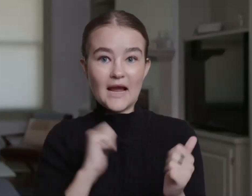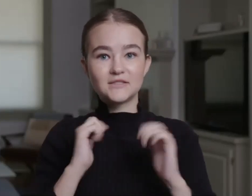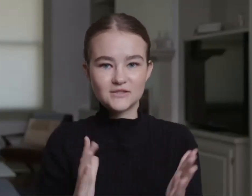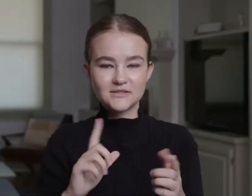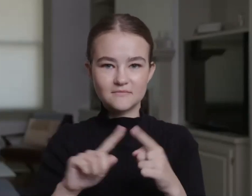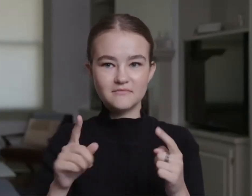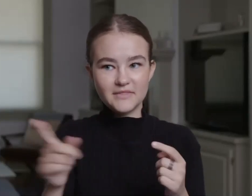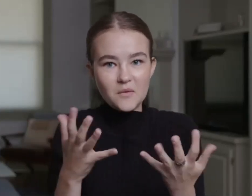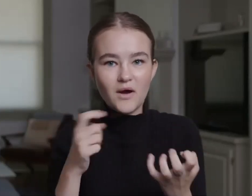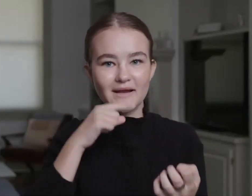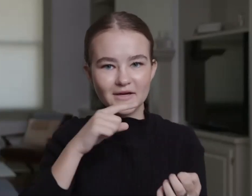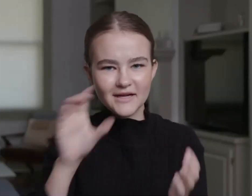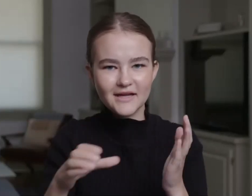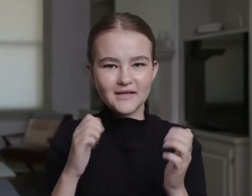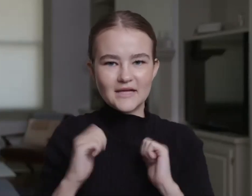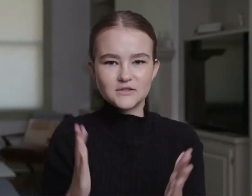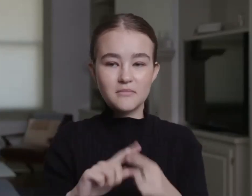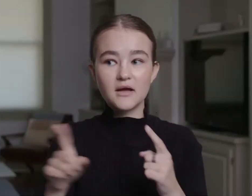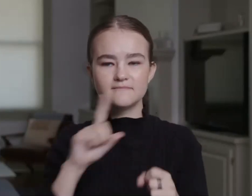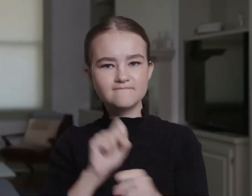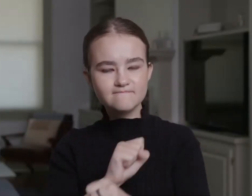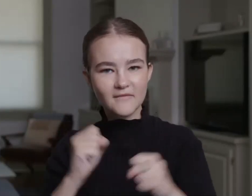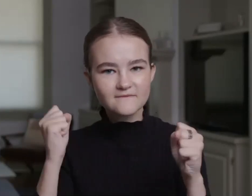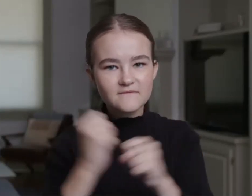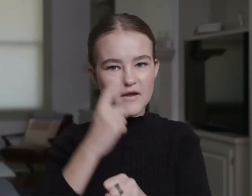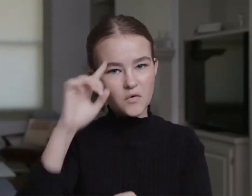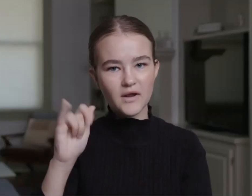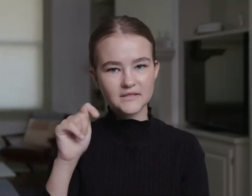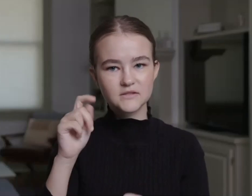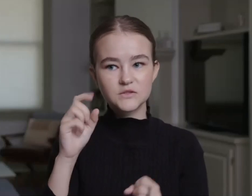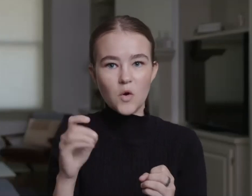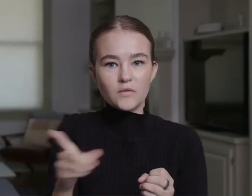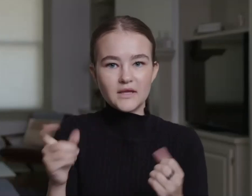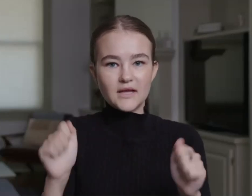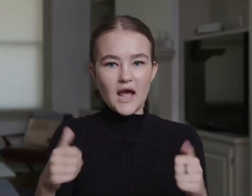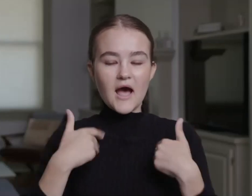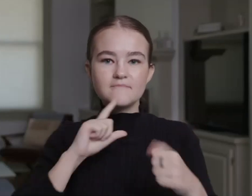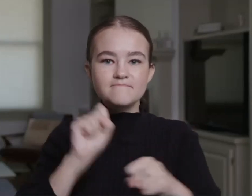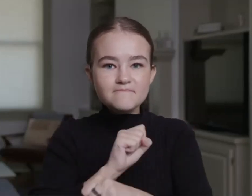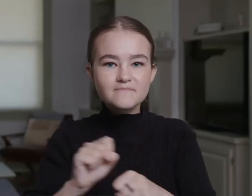And the producers didn't want to have a deaf actress. They thought a hearing actress would be acceptable.